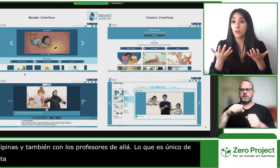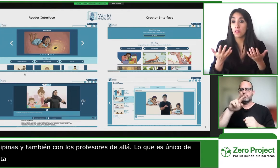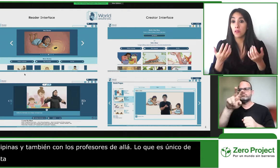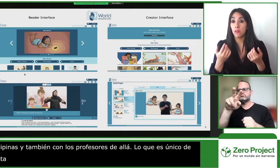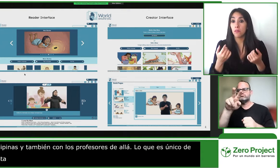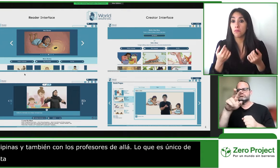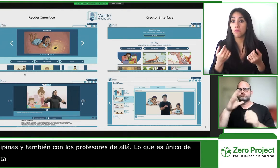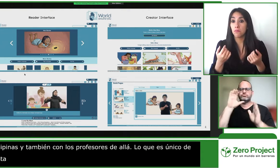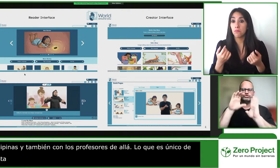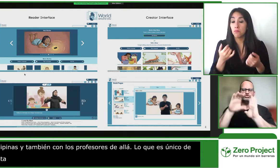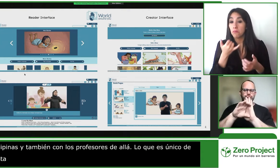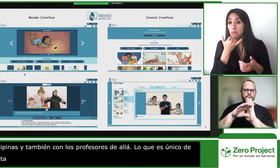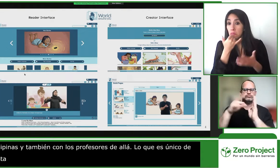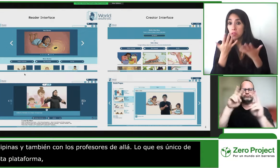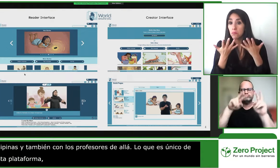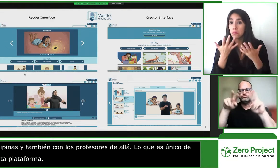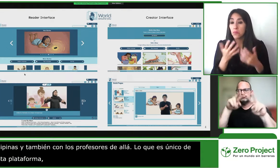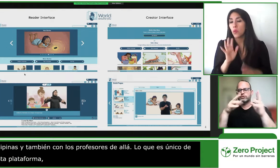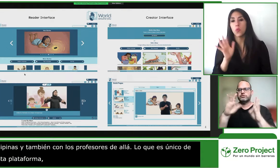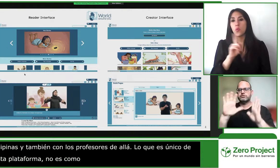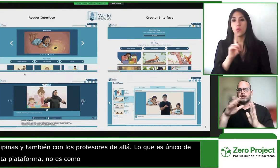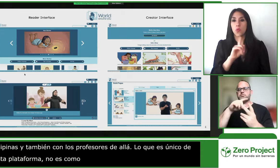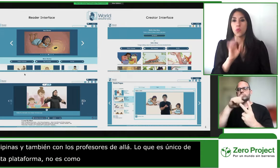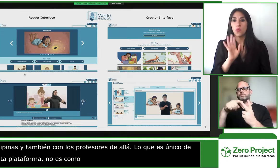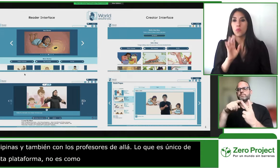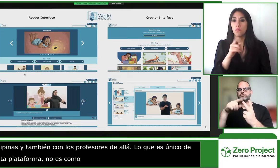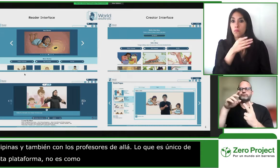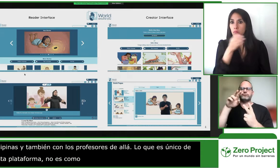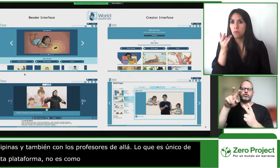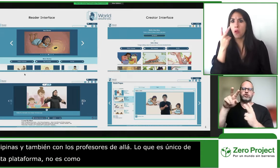captions and view signs simultaneously however our platform is